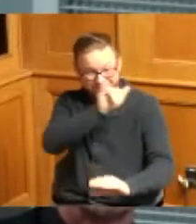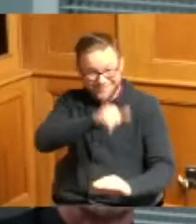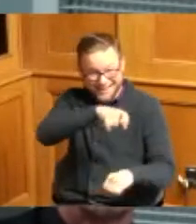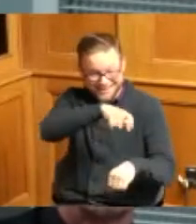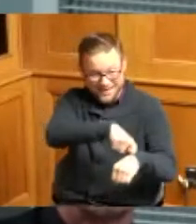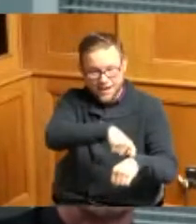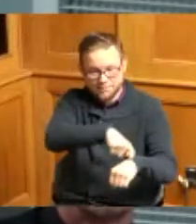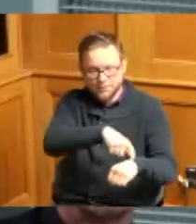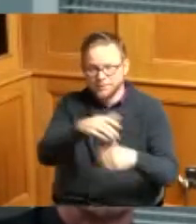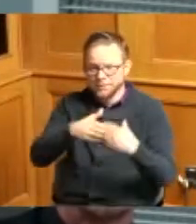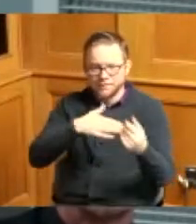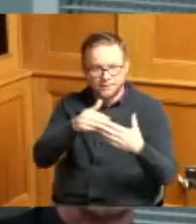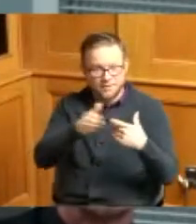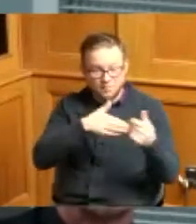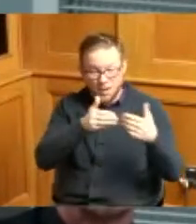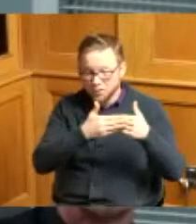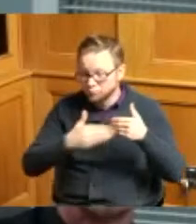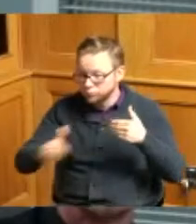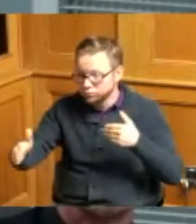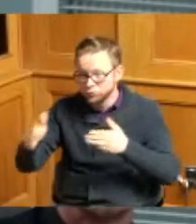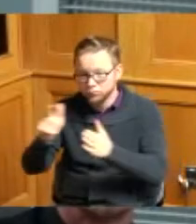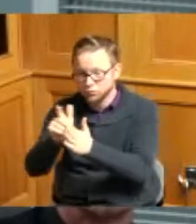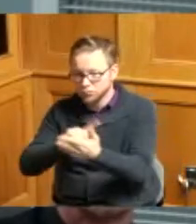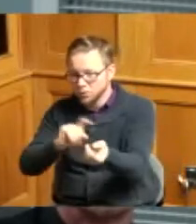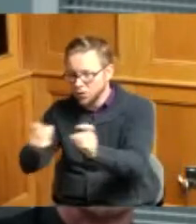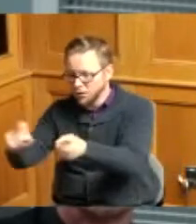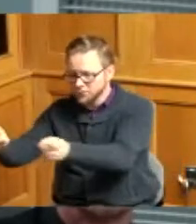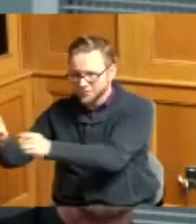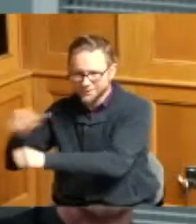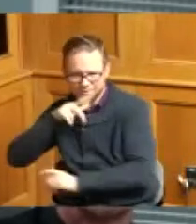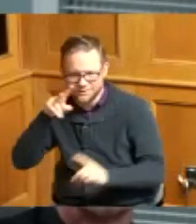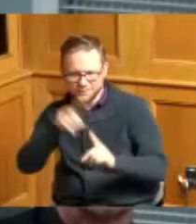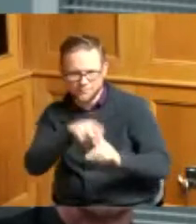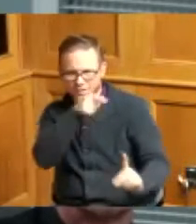it doesn't matter whether the laws changed after that and I don't want to speak for the